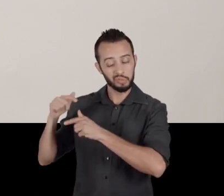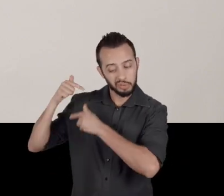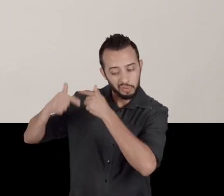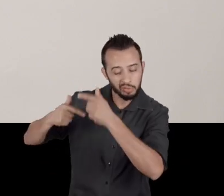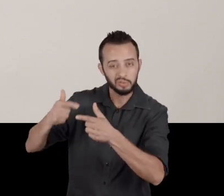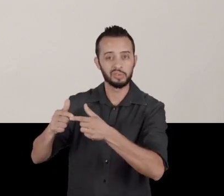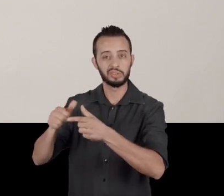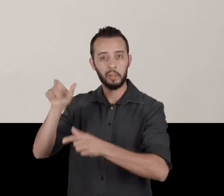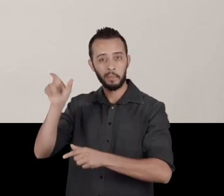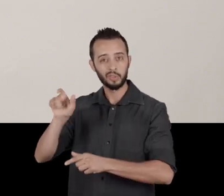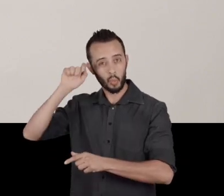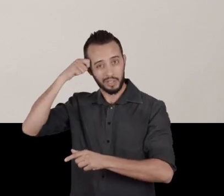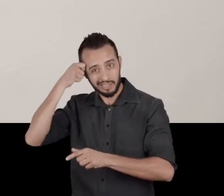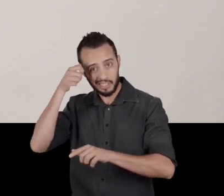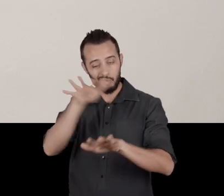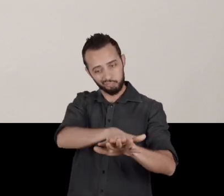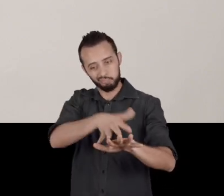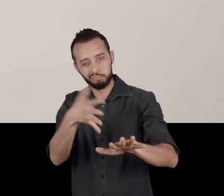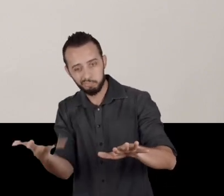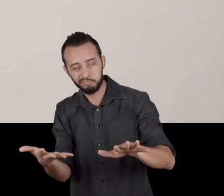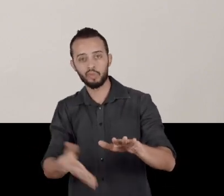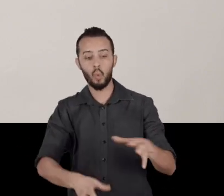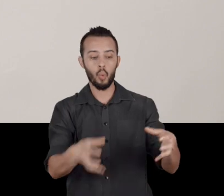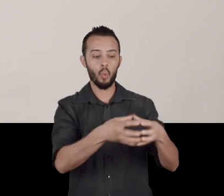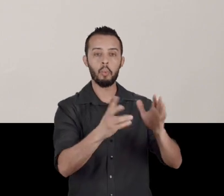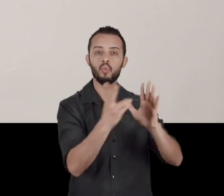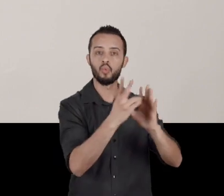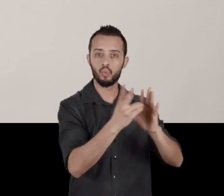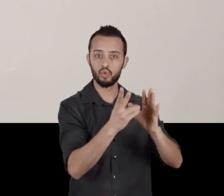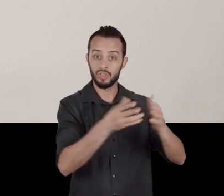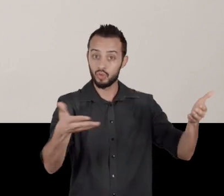The national blanket doesn't include contemporary natives.